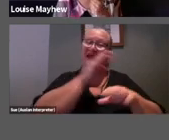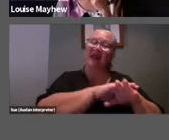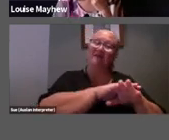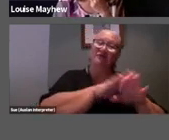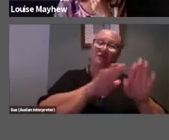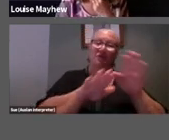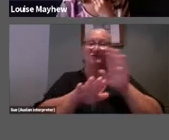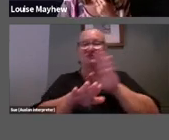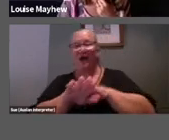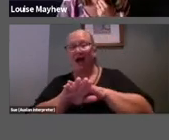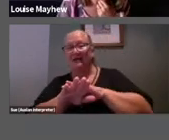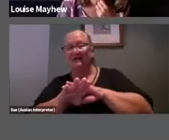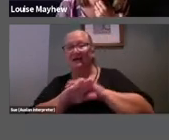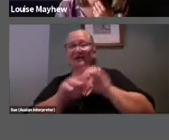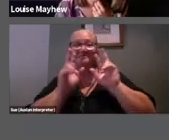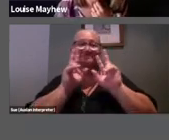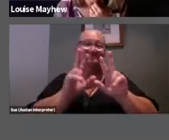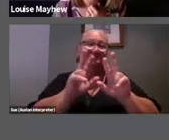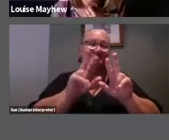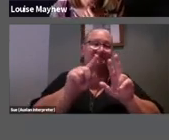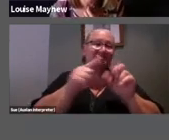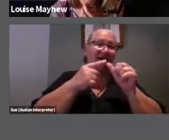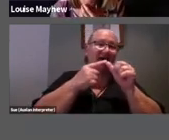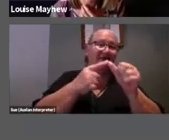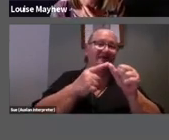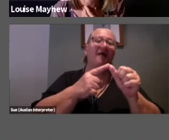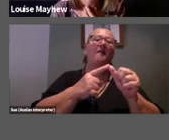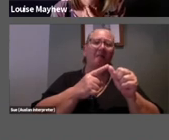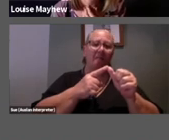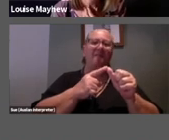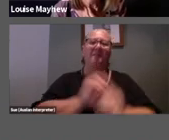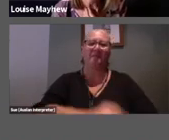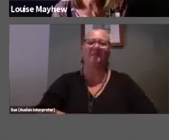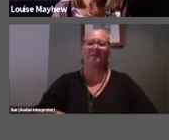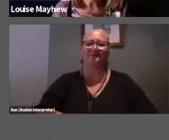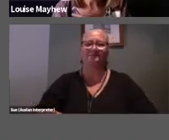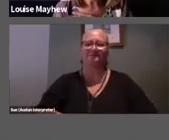Let's reveal our answers, I think we've revealed them, so very very